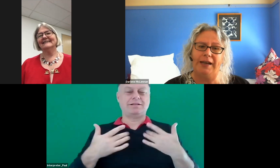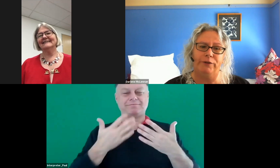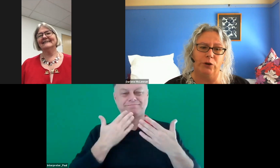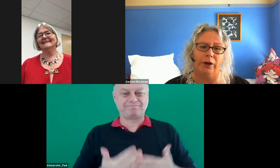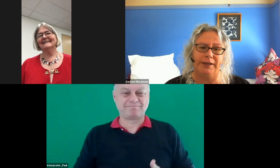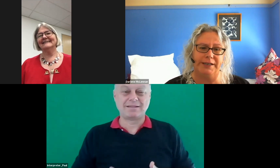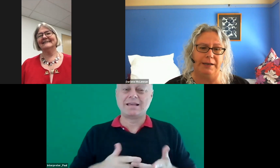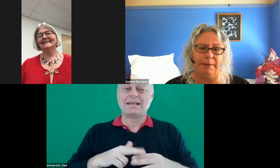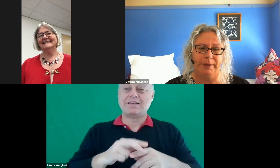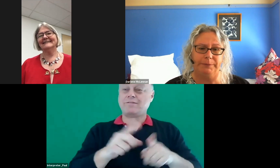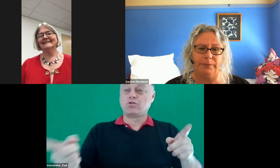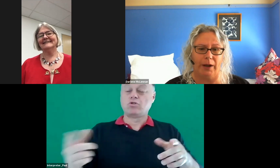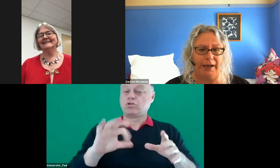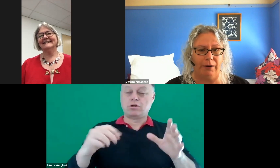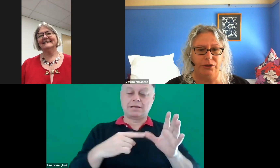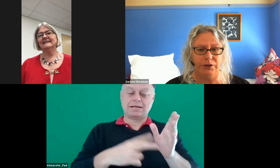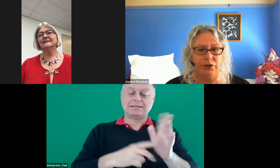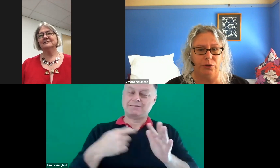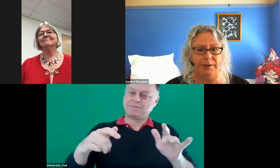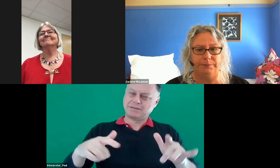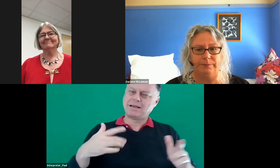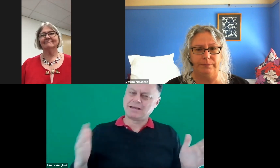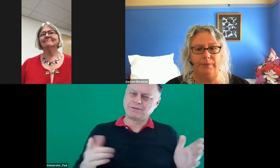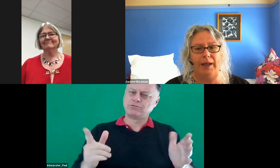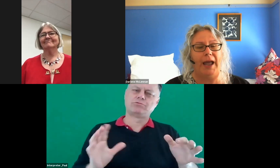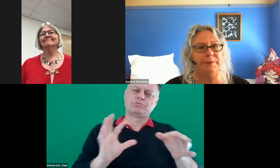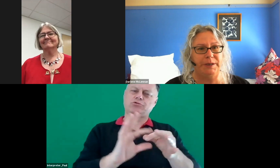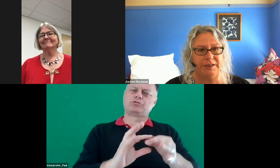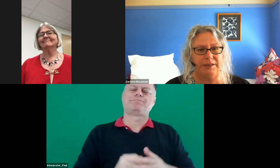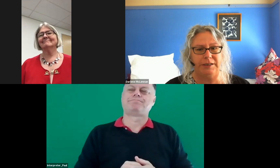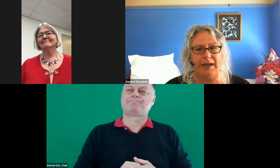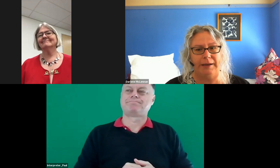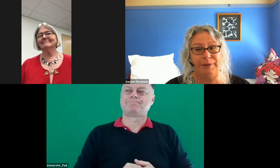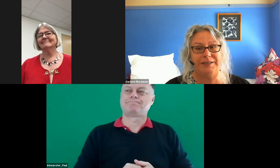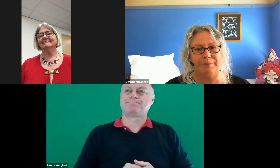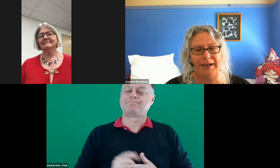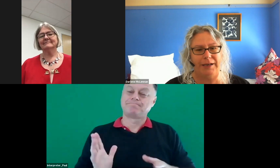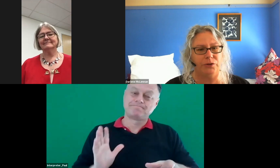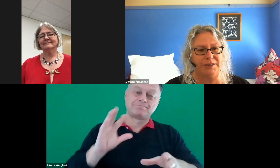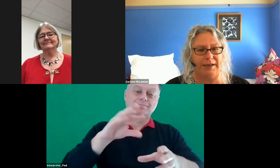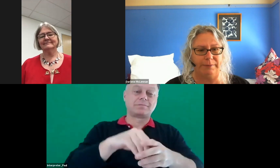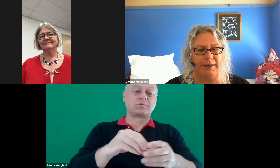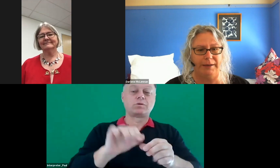if you're not an ATEND member, I encourage you to join and to participate in your State committee